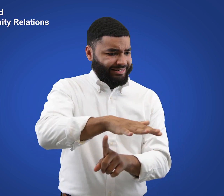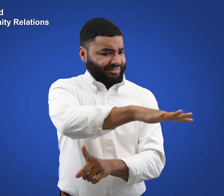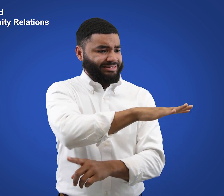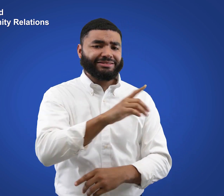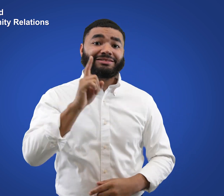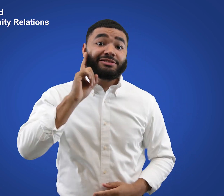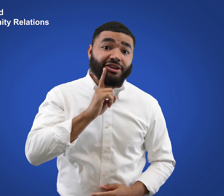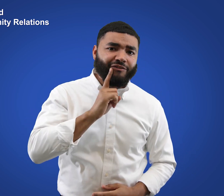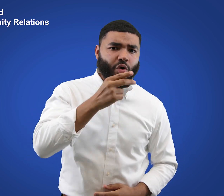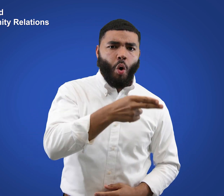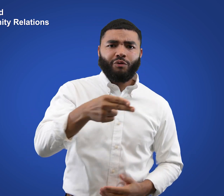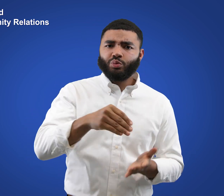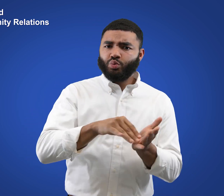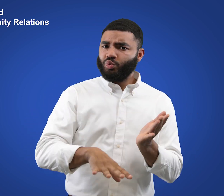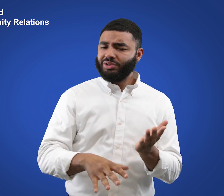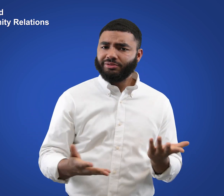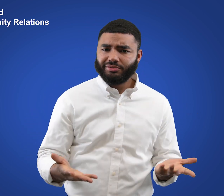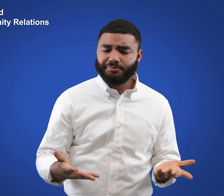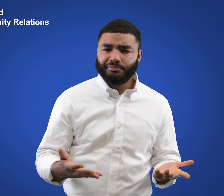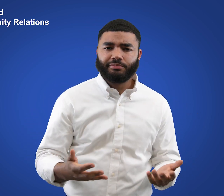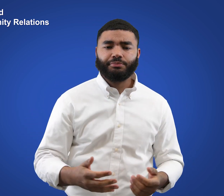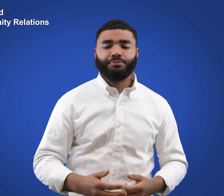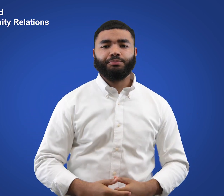on deaf and hard of hearing students.